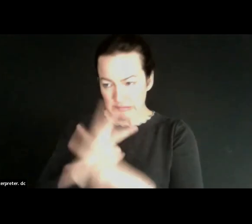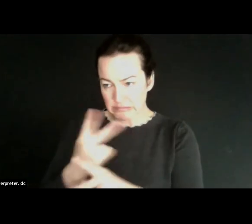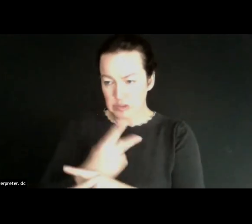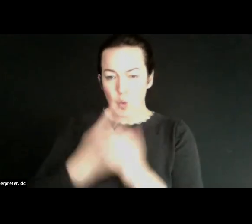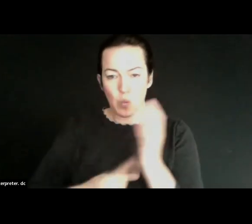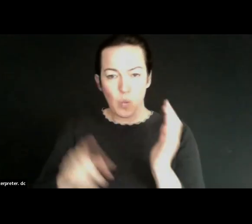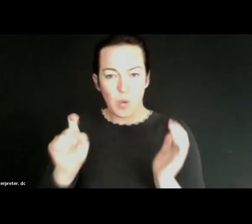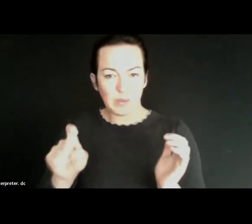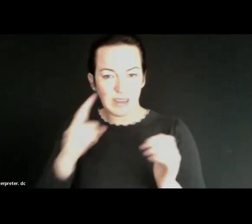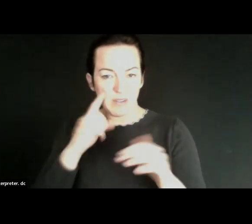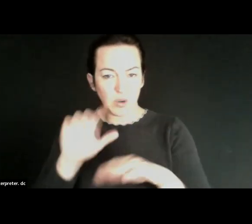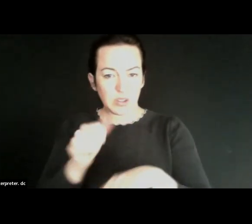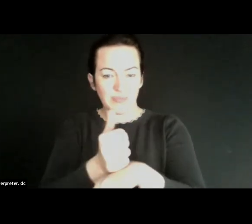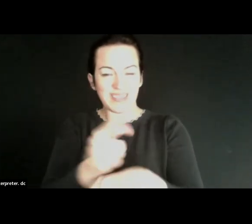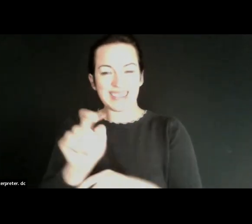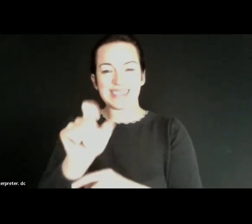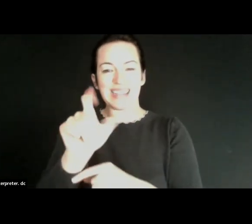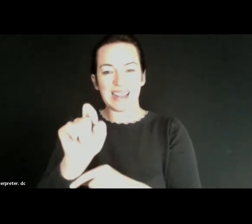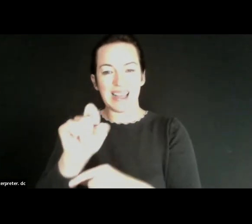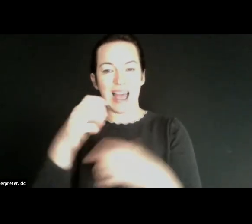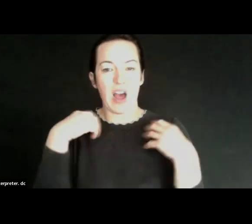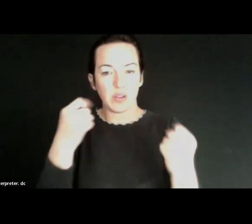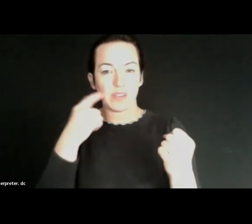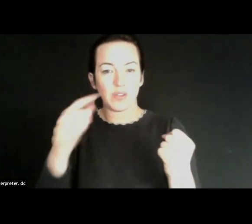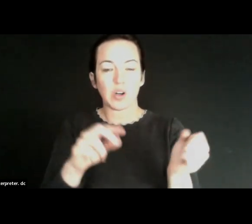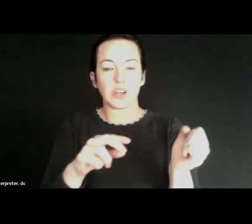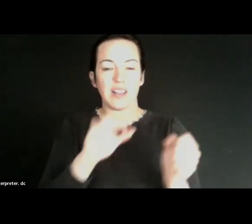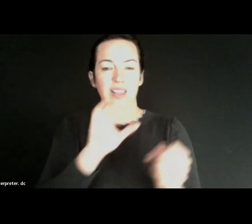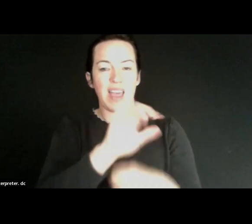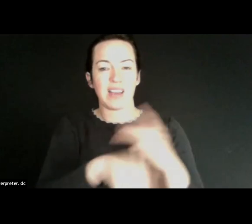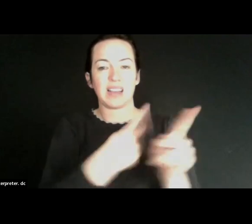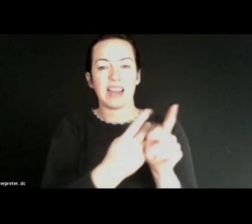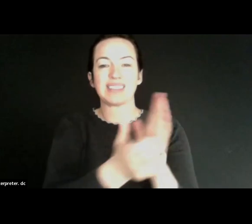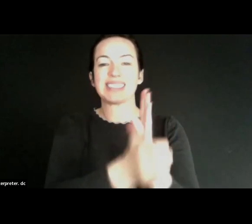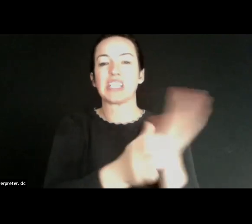to implement telehealth in skilled nursing facilities? And really from that there were